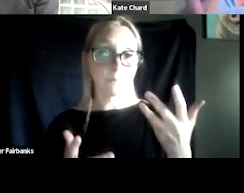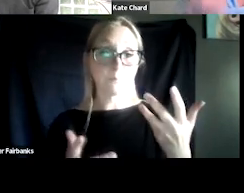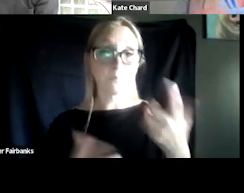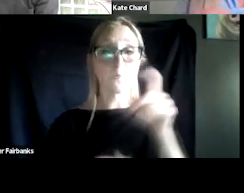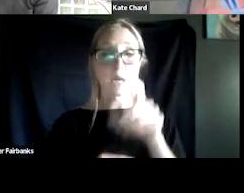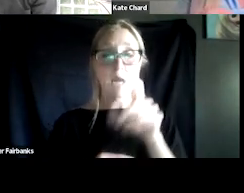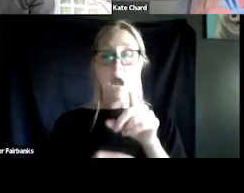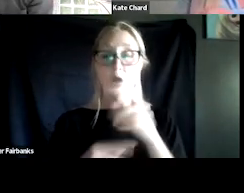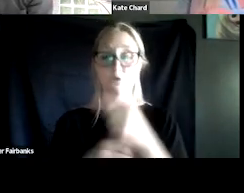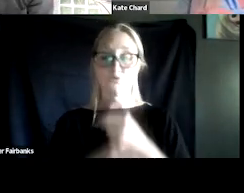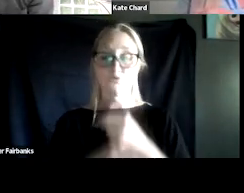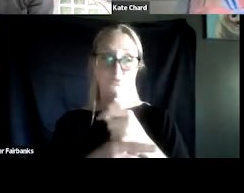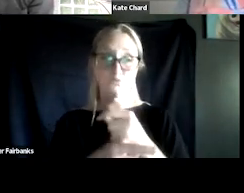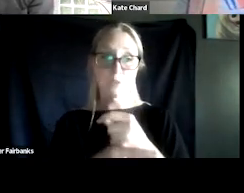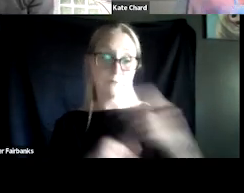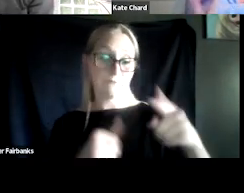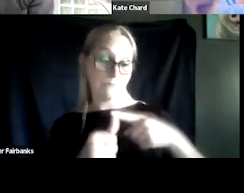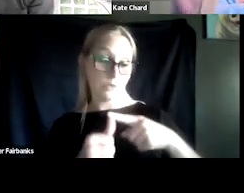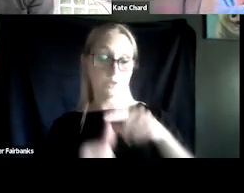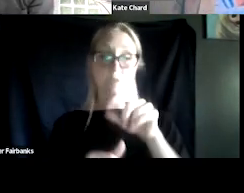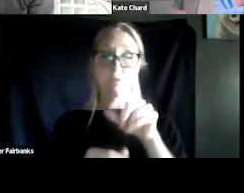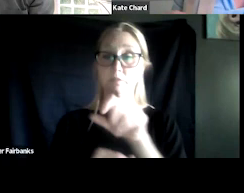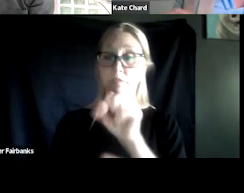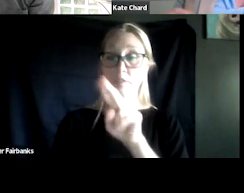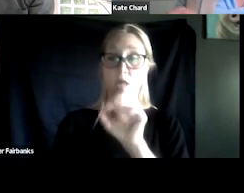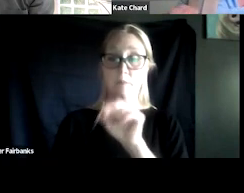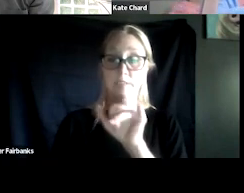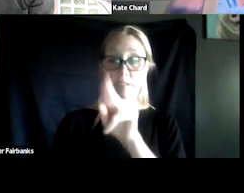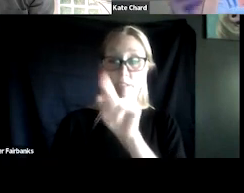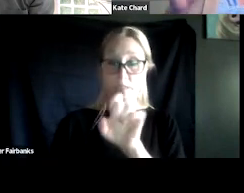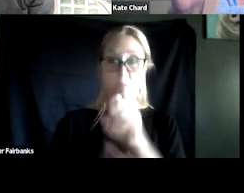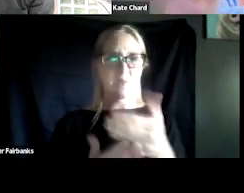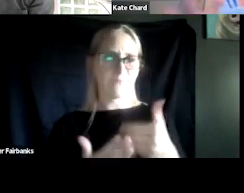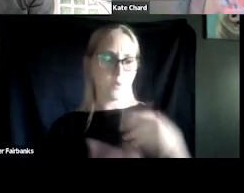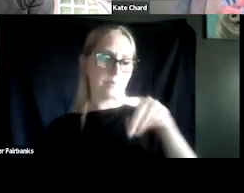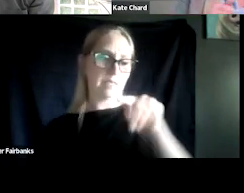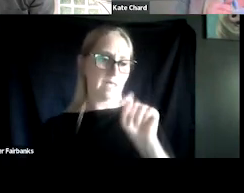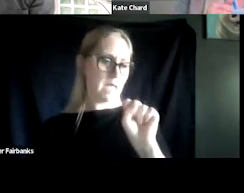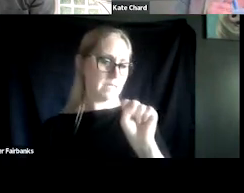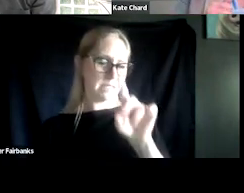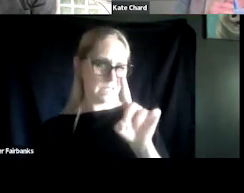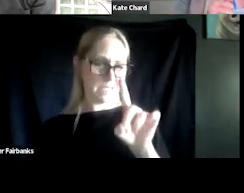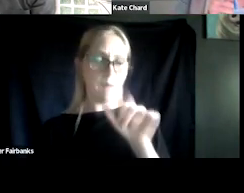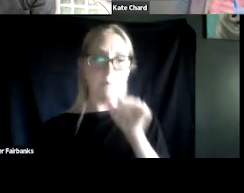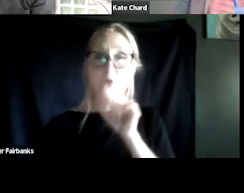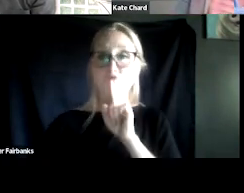the substance use, right? Before we treated PTSD. And I don't know those of you out there on the call, I'd love to hear you weigh in on this.